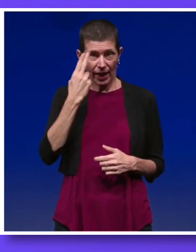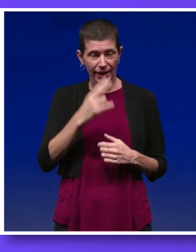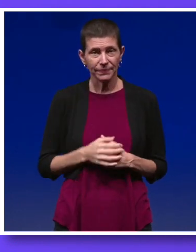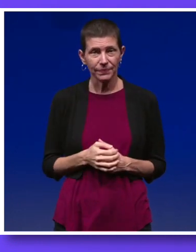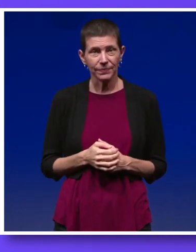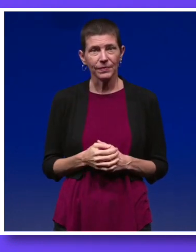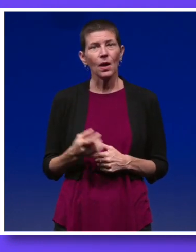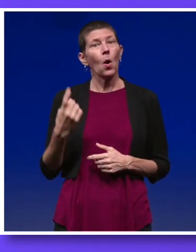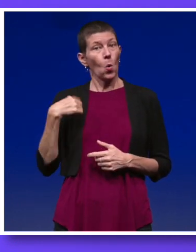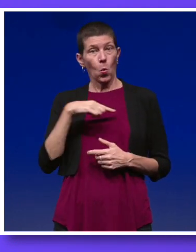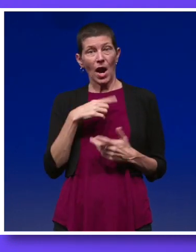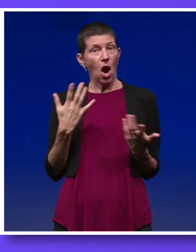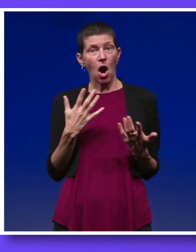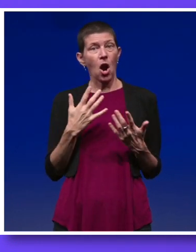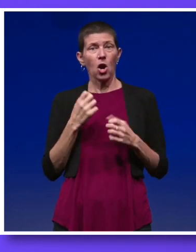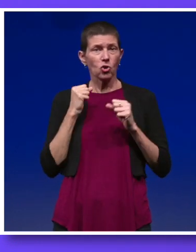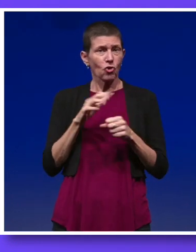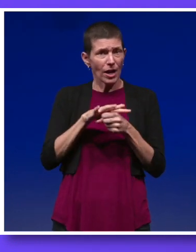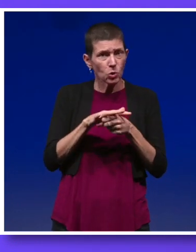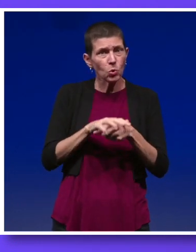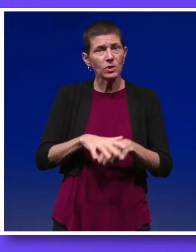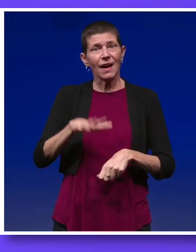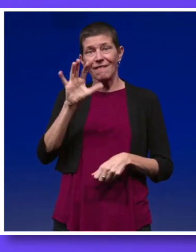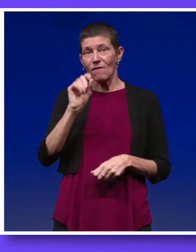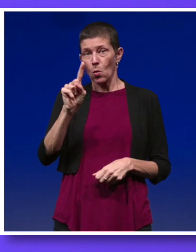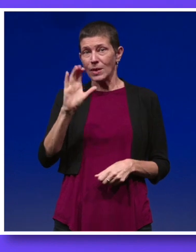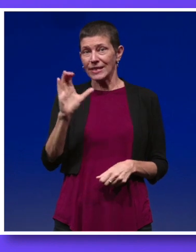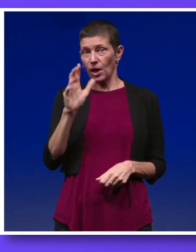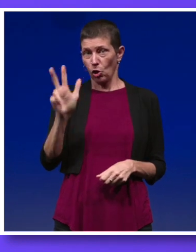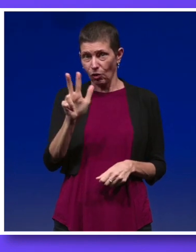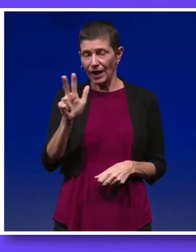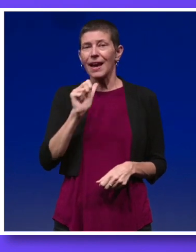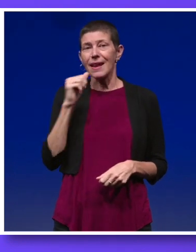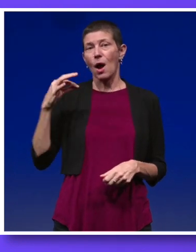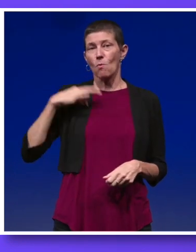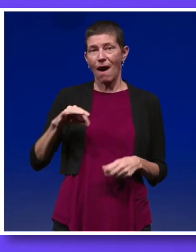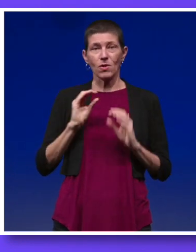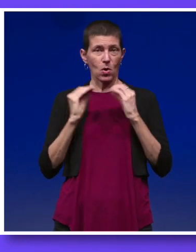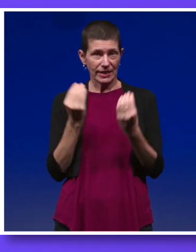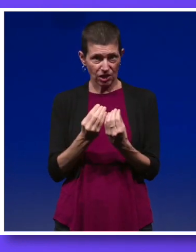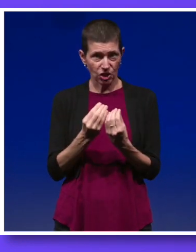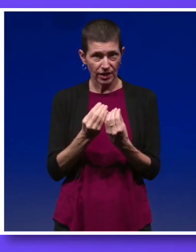We are a grassroots 501(c)(3) nonprofit organization